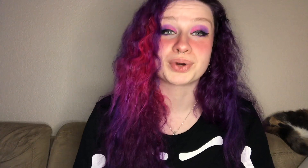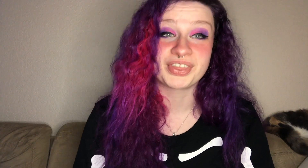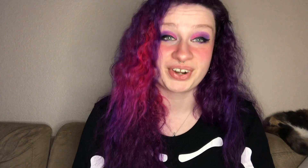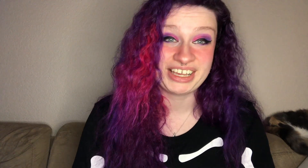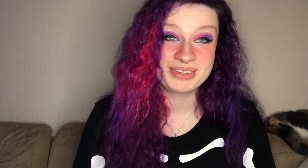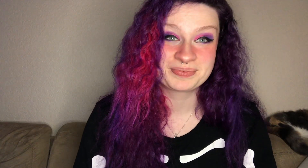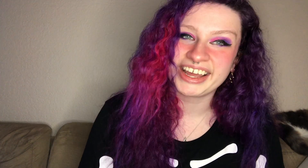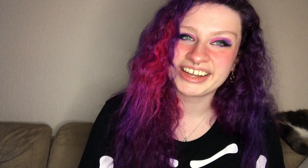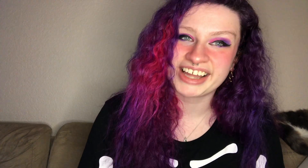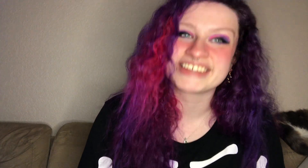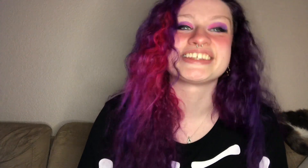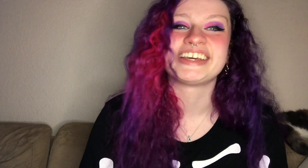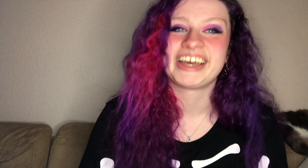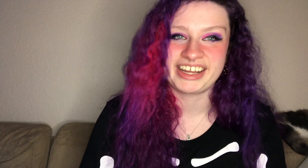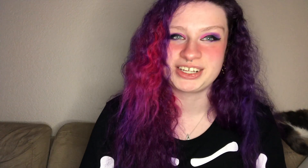4:30 and lastly an age